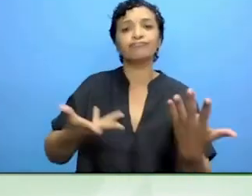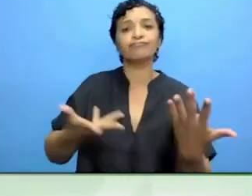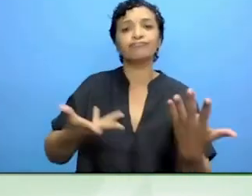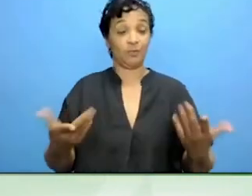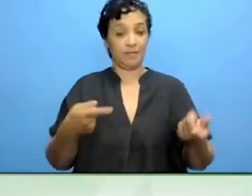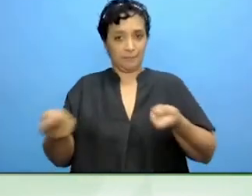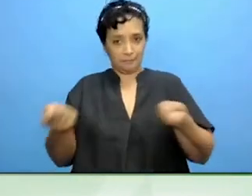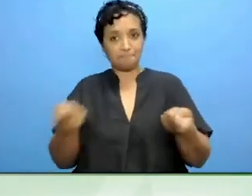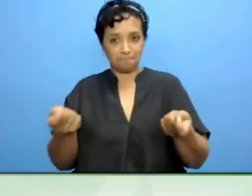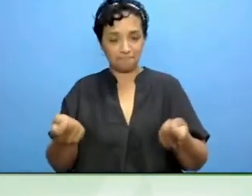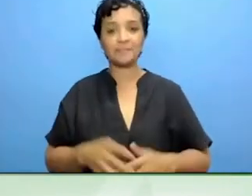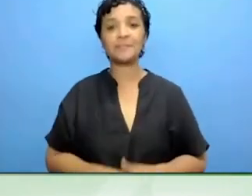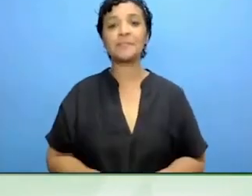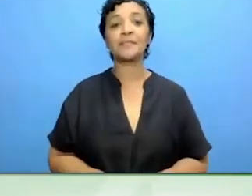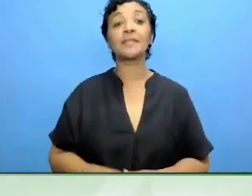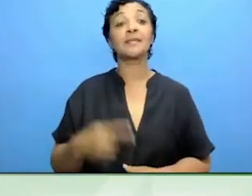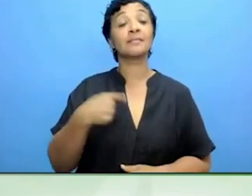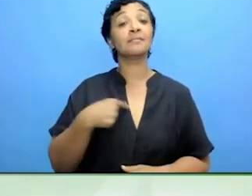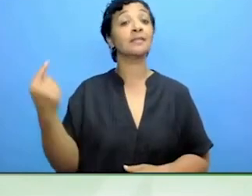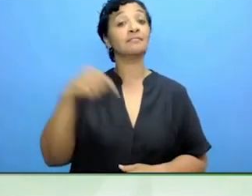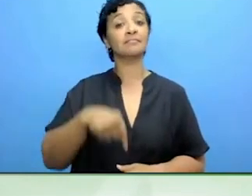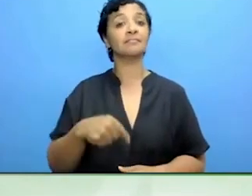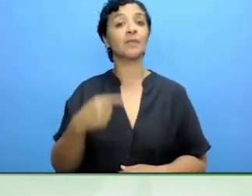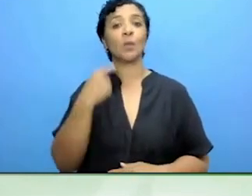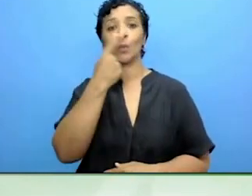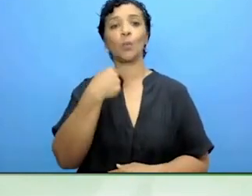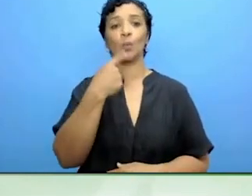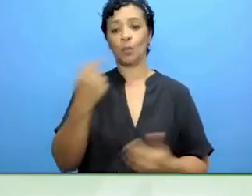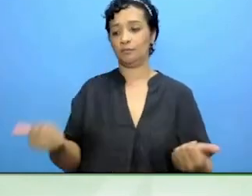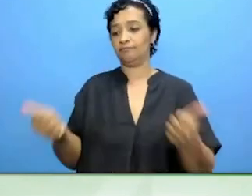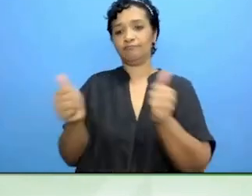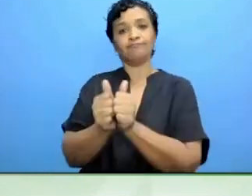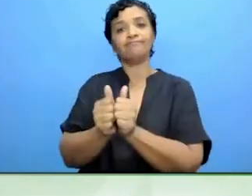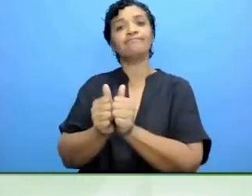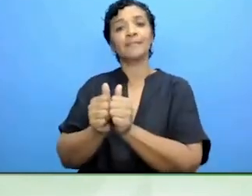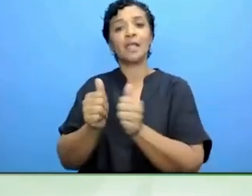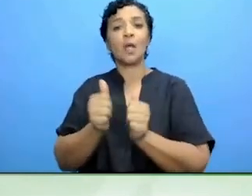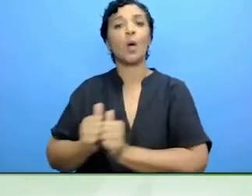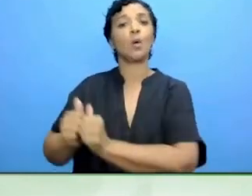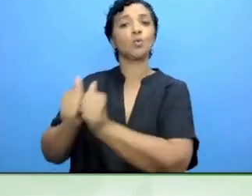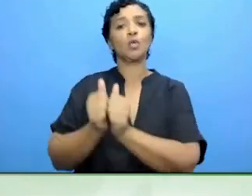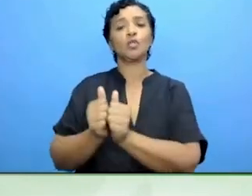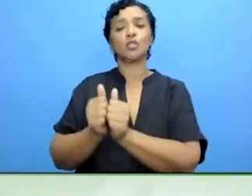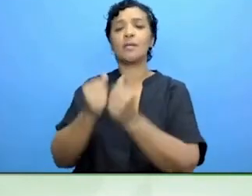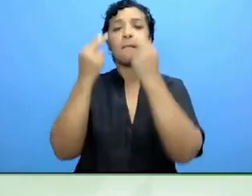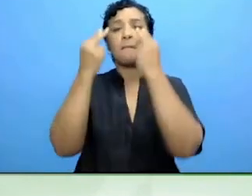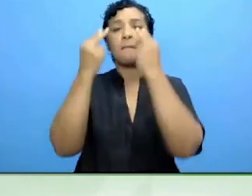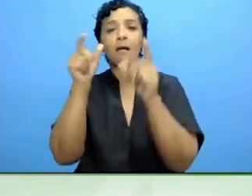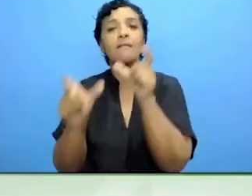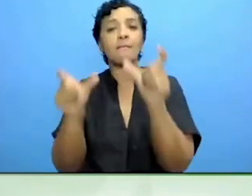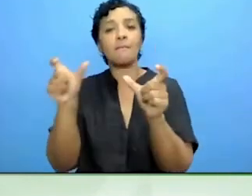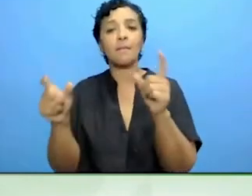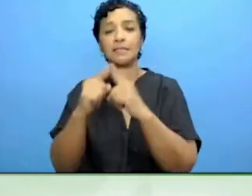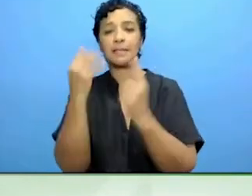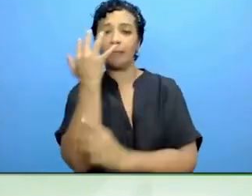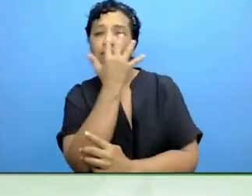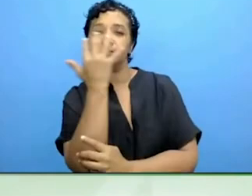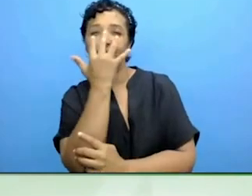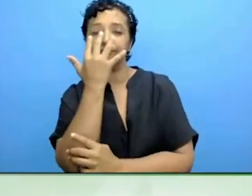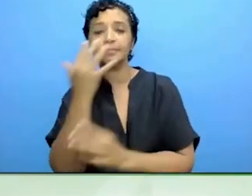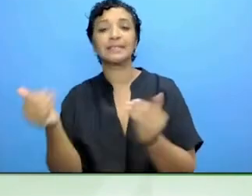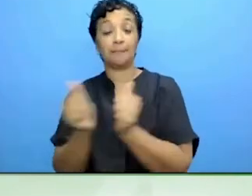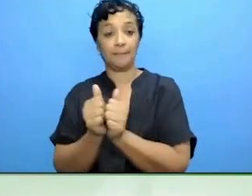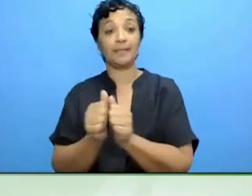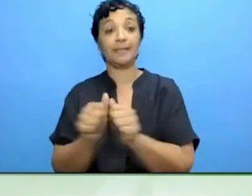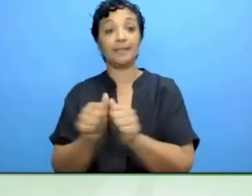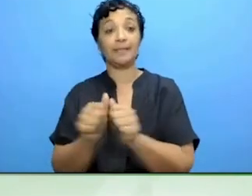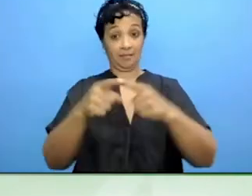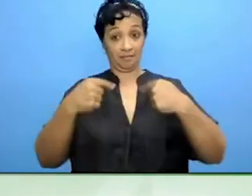I'm presenting the Hilfsgemeinschaft and I am the founder of Down Syndrome Albania Foundation.